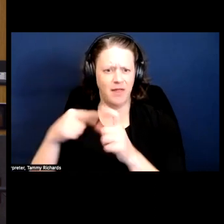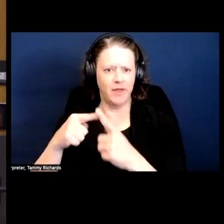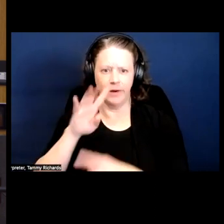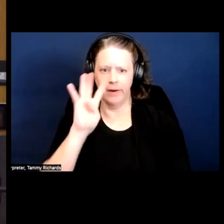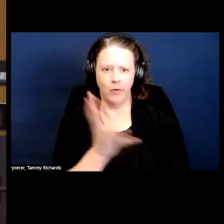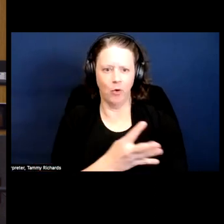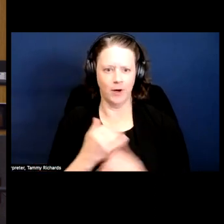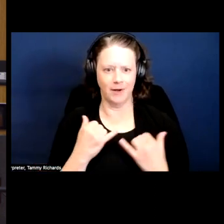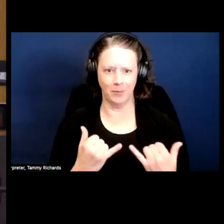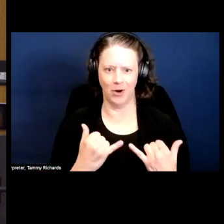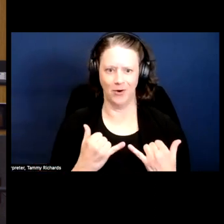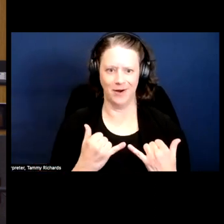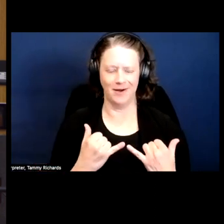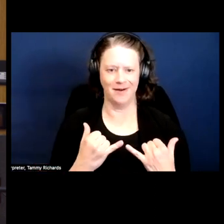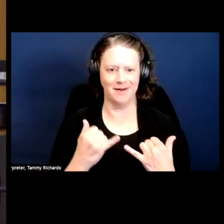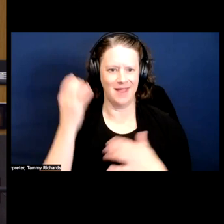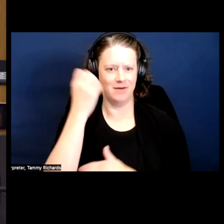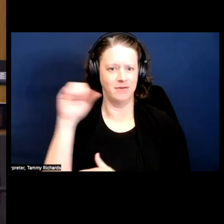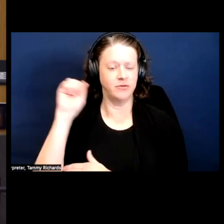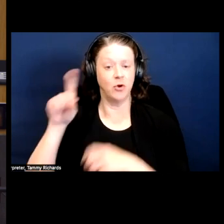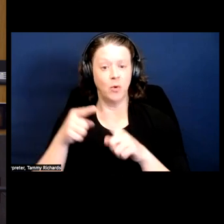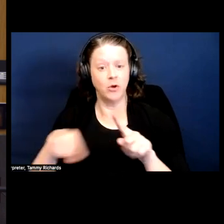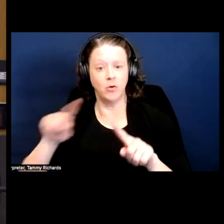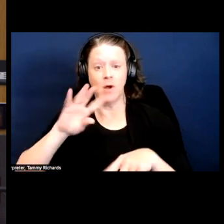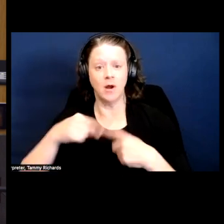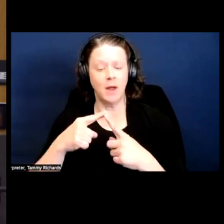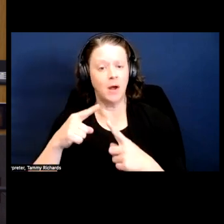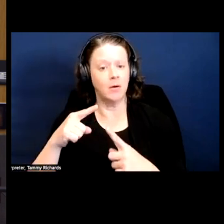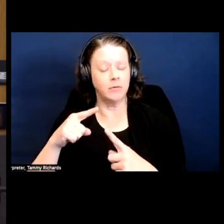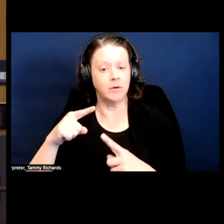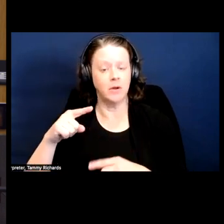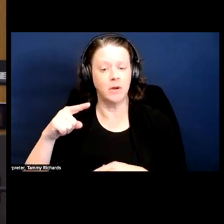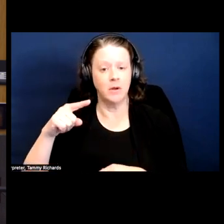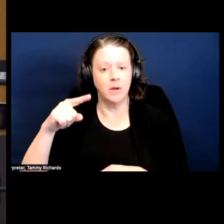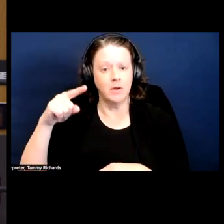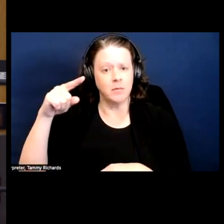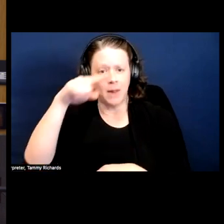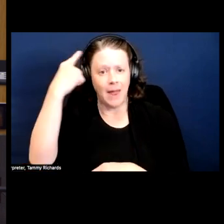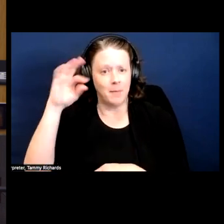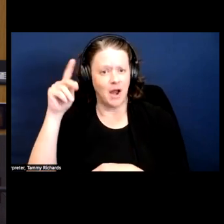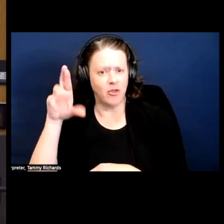And I'm wondering how you talk about the Panthers and how great they are, how do you make sure